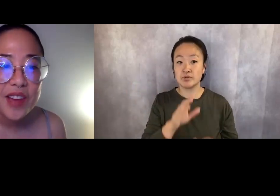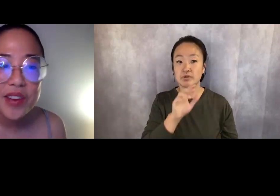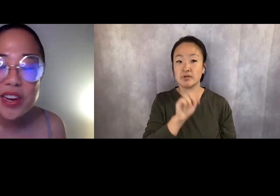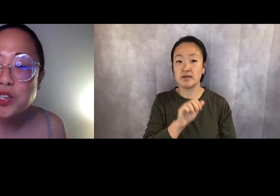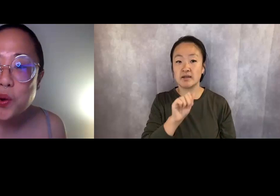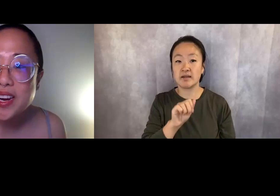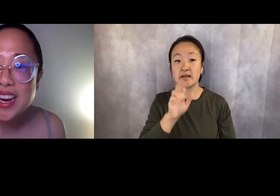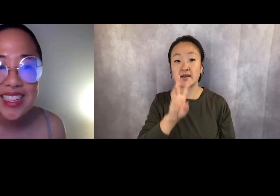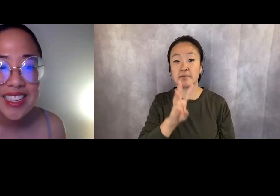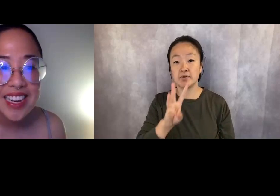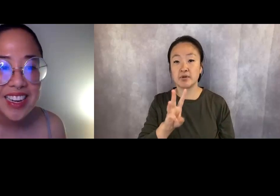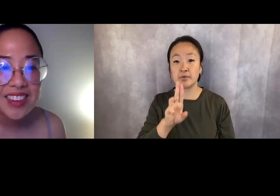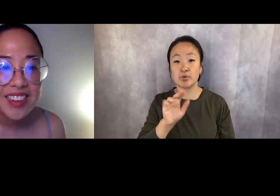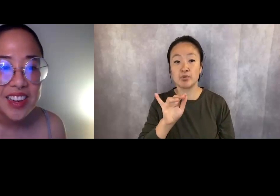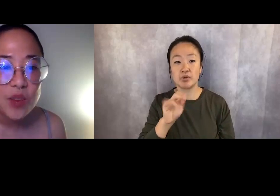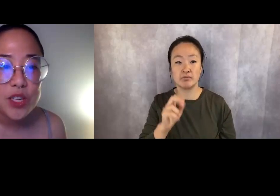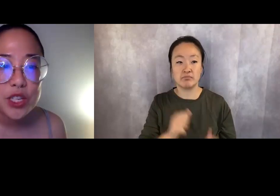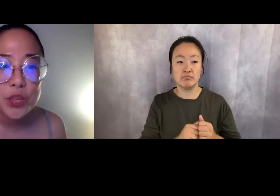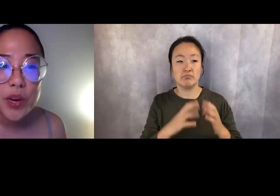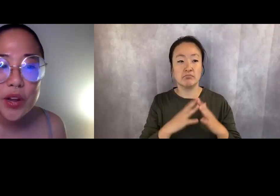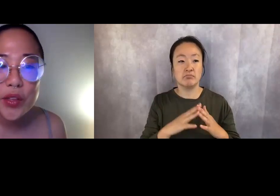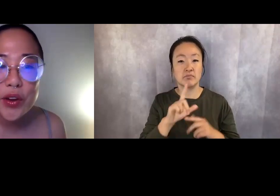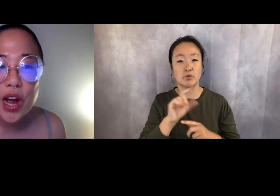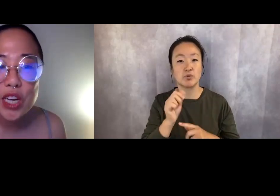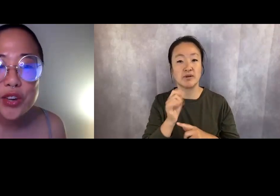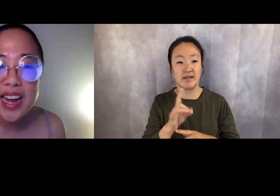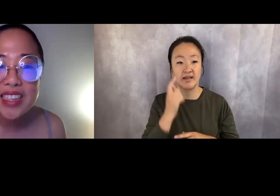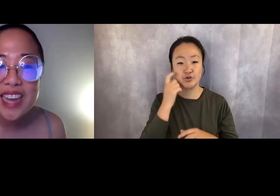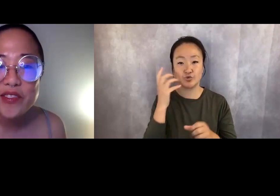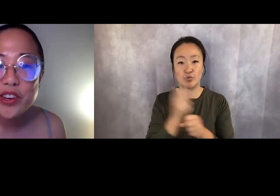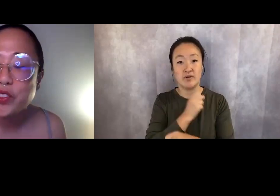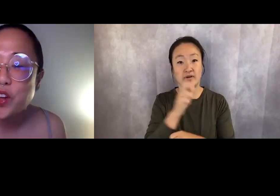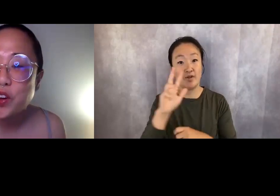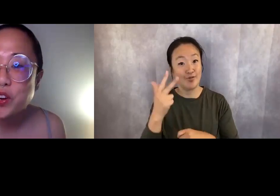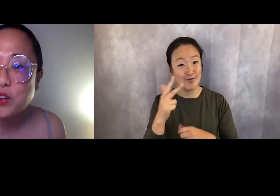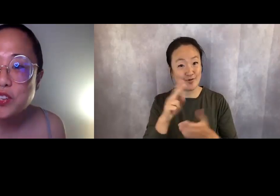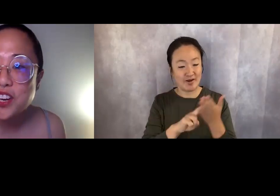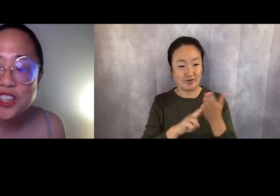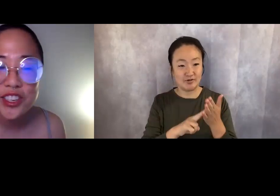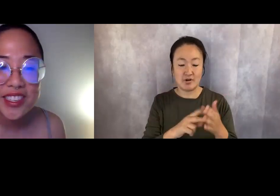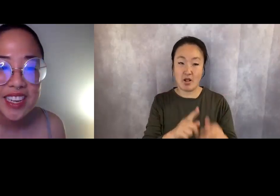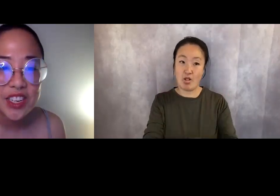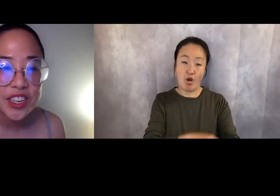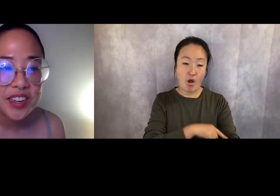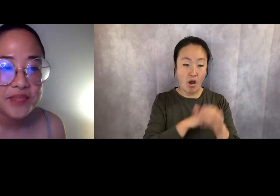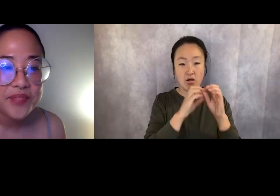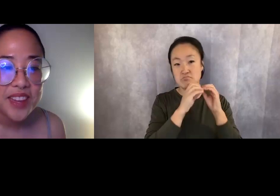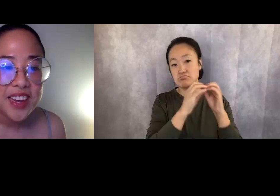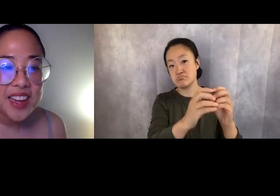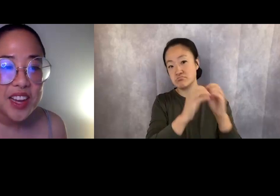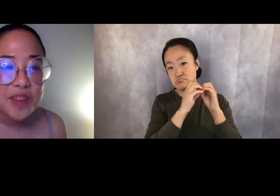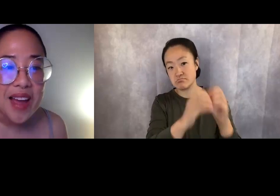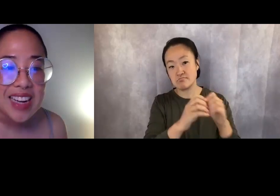founded in 2018. We just won our third contract after a long negotiation session.